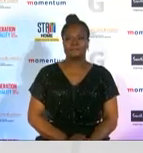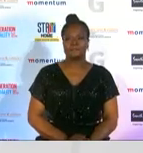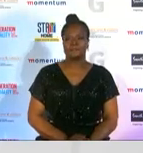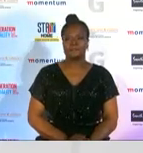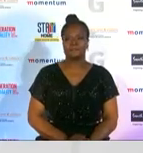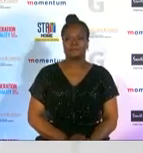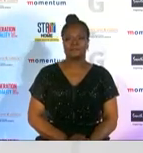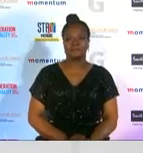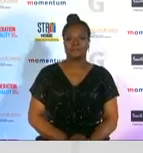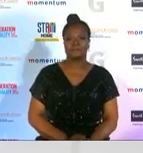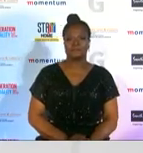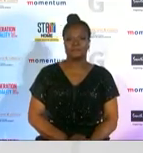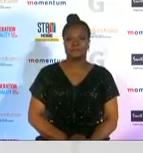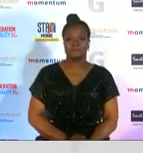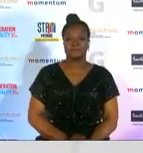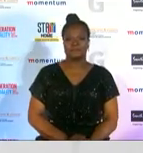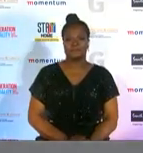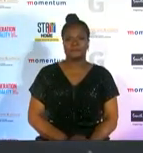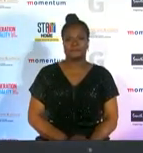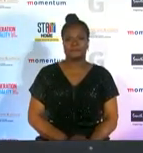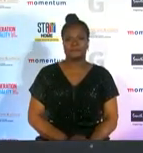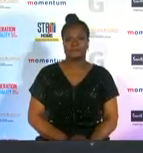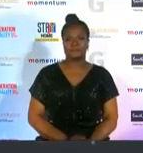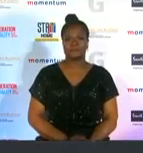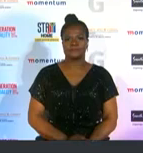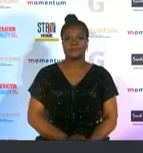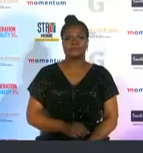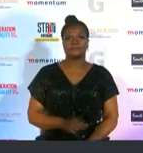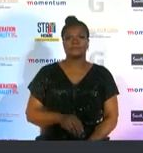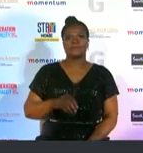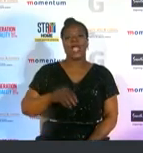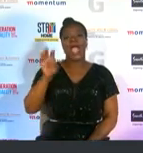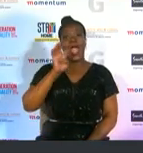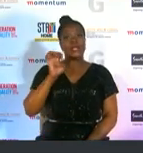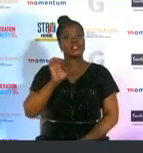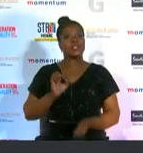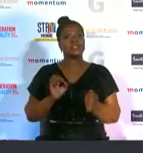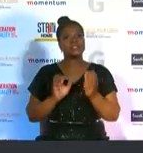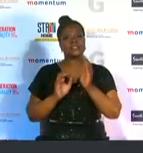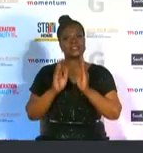have a look at the finalists estee lauder style star the finalists